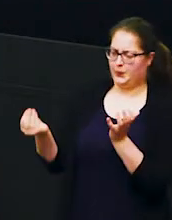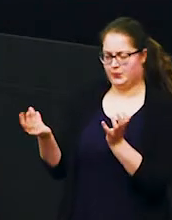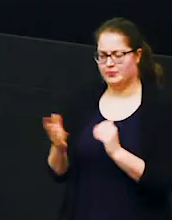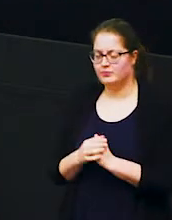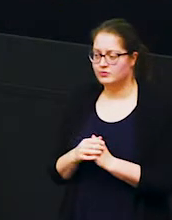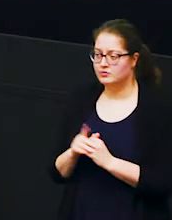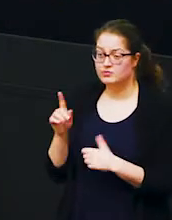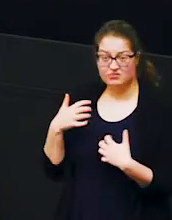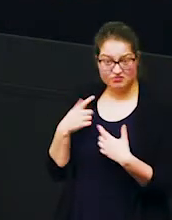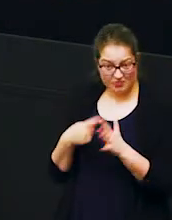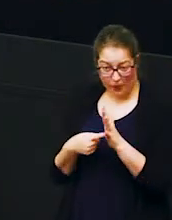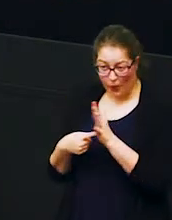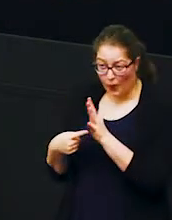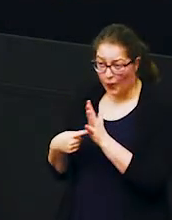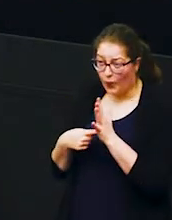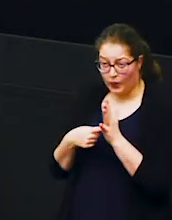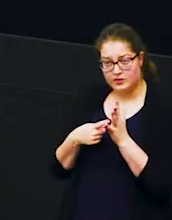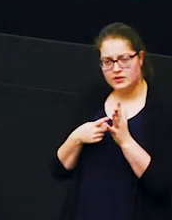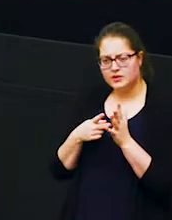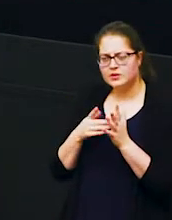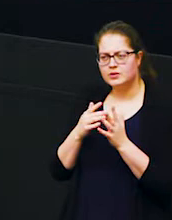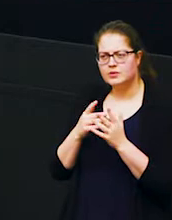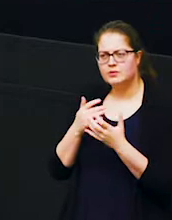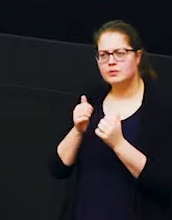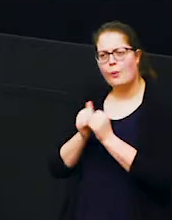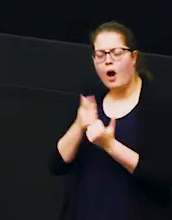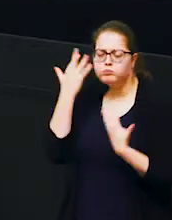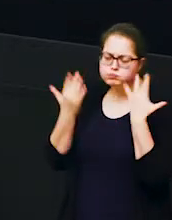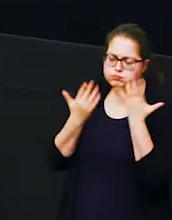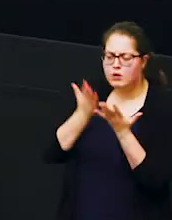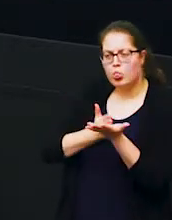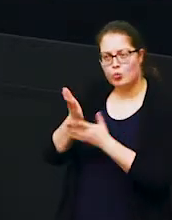all important factors that you should note as we go through the rest of the presentation okay